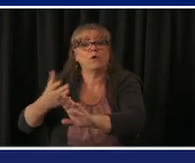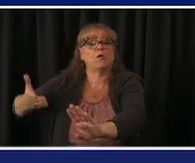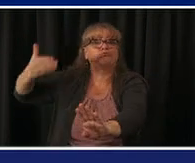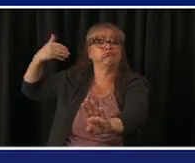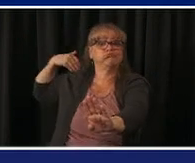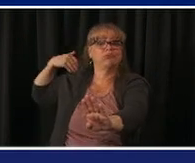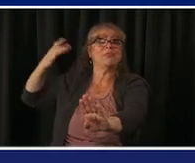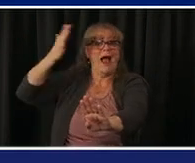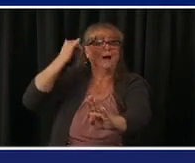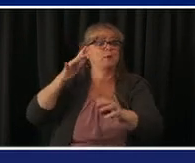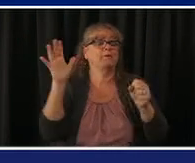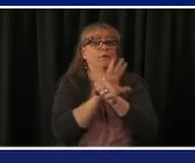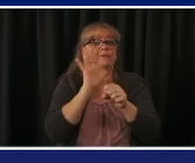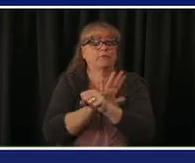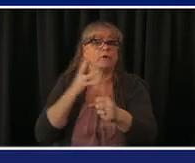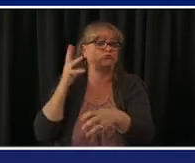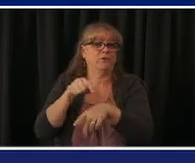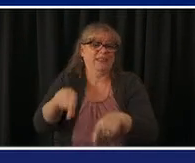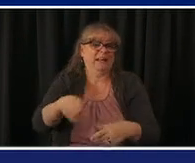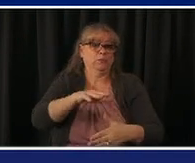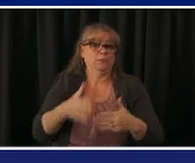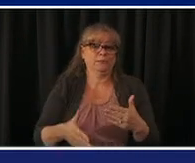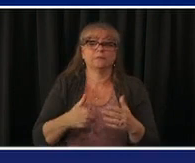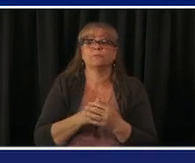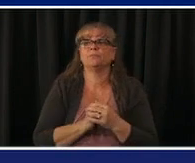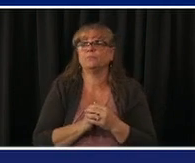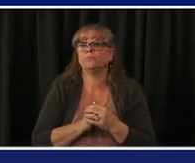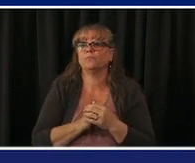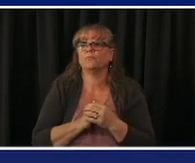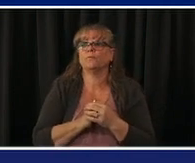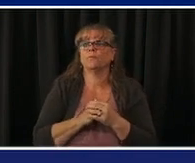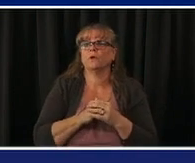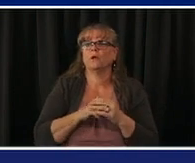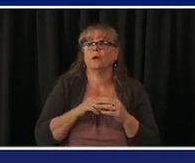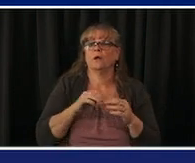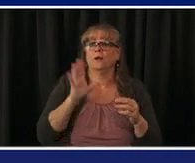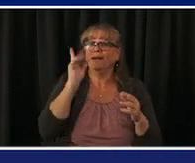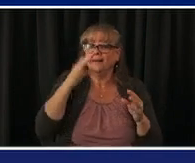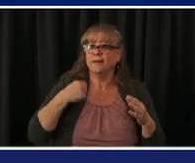15 up or pre-existing conditions but this is very exciting news that we are now at 70 percent of p